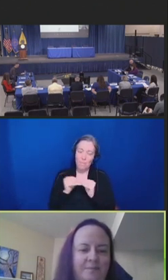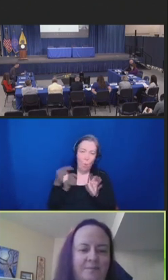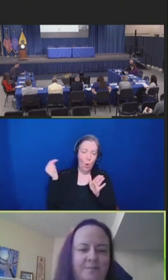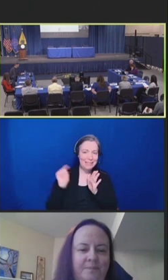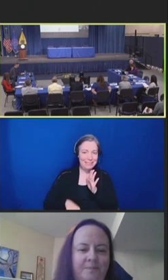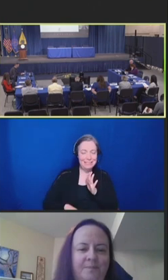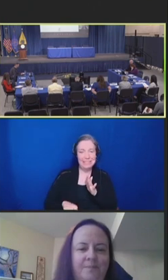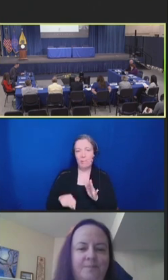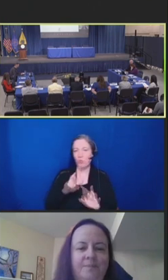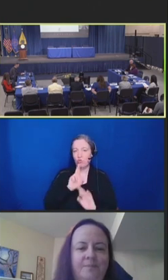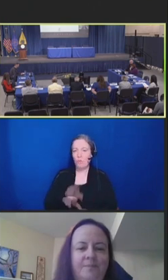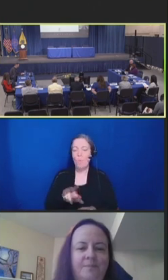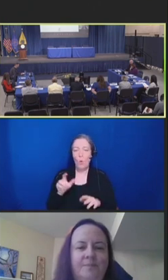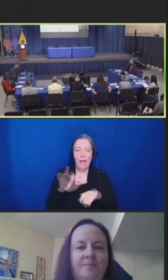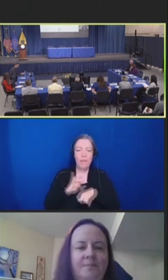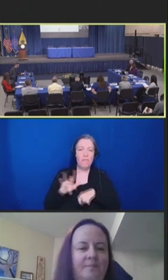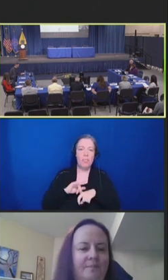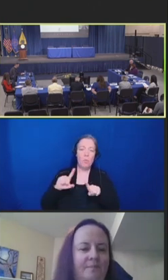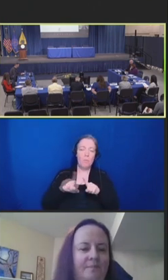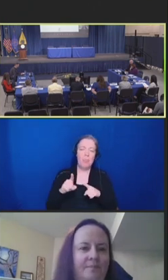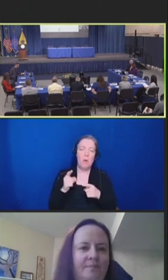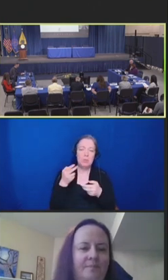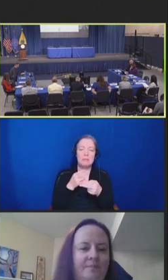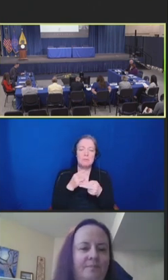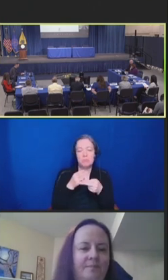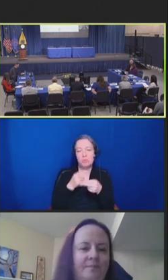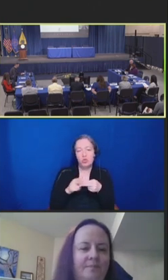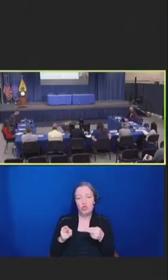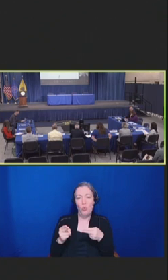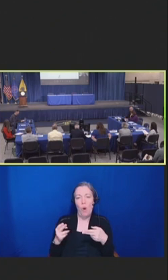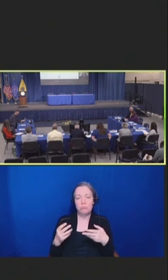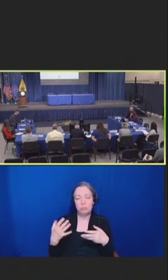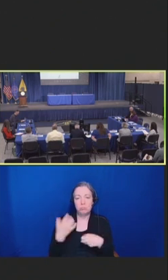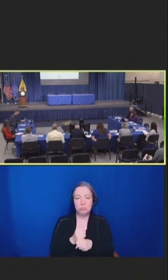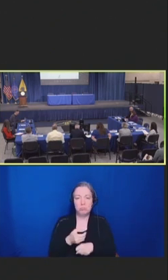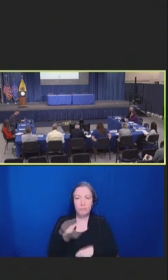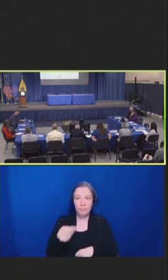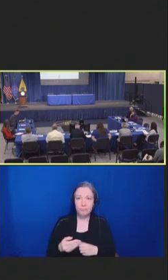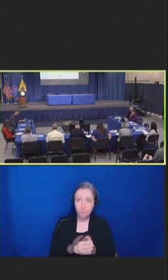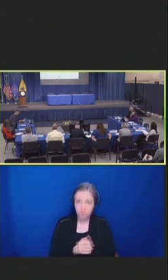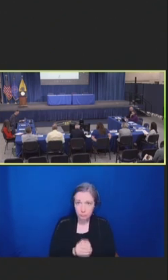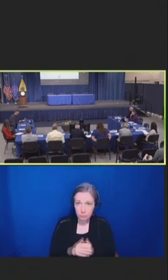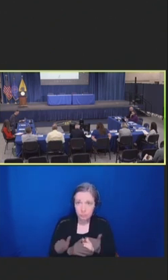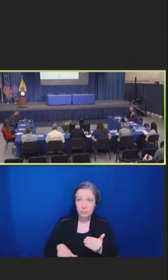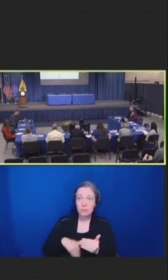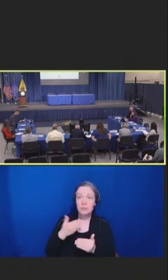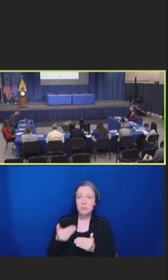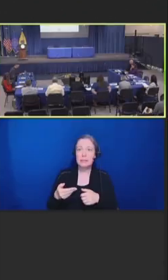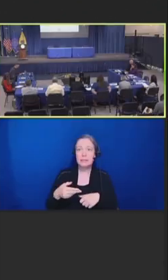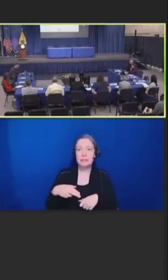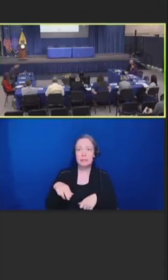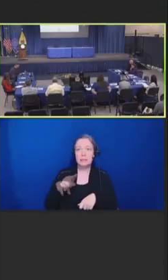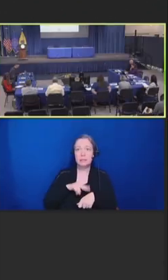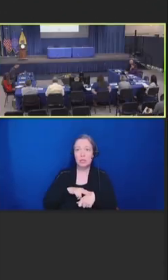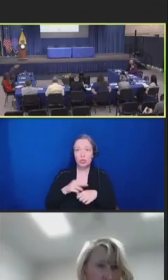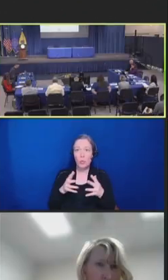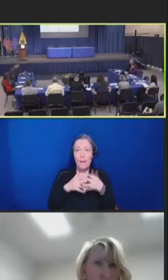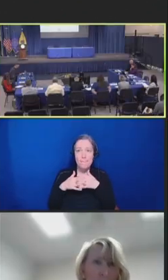Robert Hopkins Jr.: Thank you very much Erin. Next, the American Pharmacist Association, Kelly Goode. Kelly Goode: Hi.